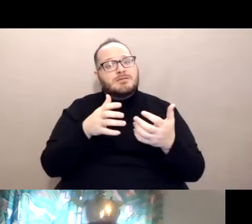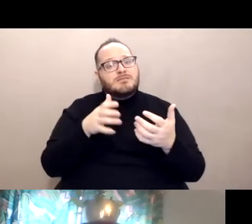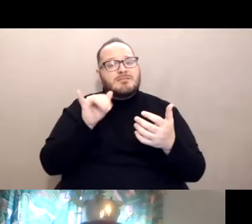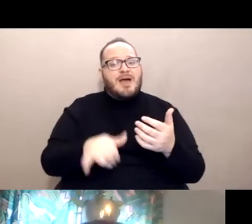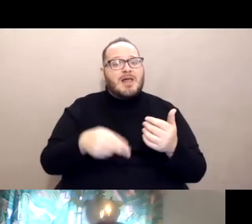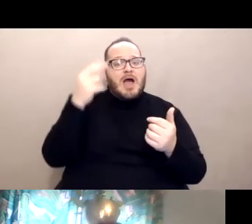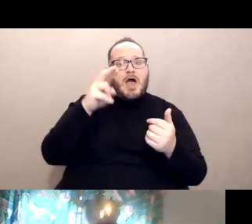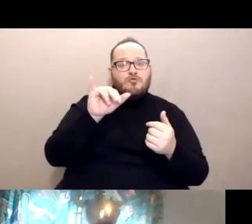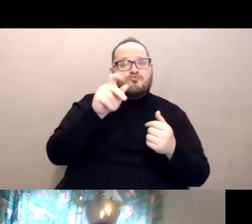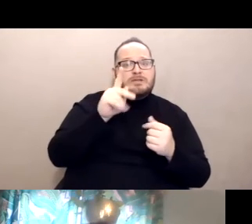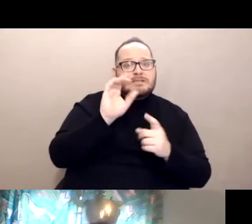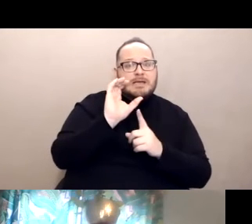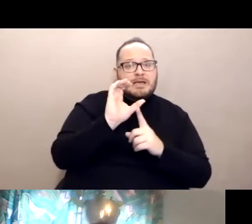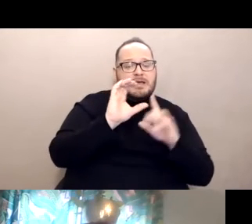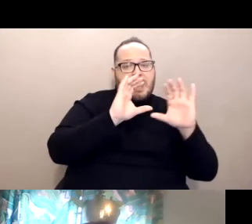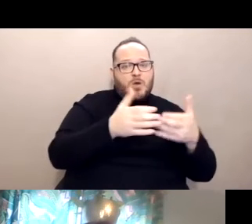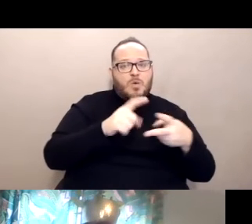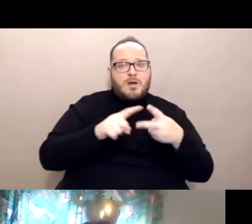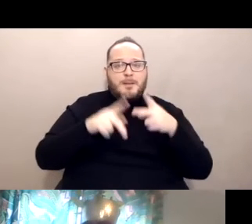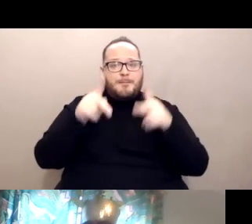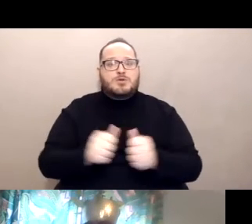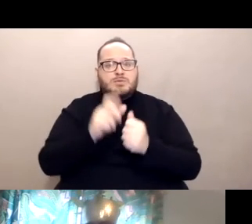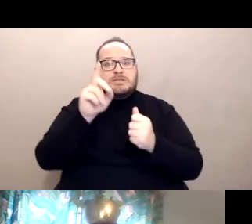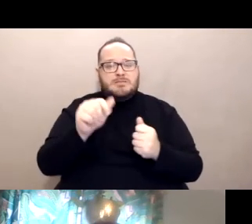or any of those other things that qualify you right now